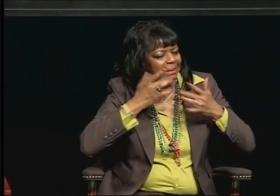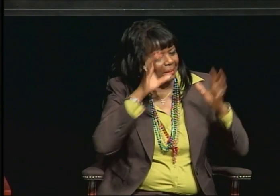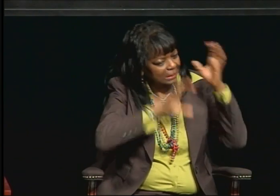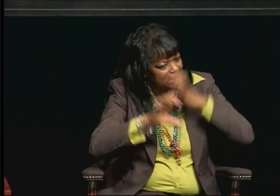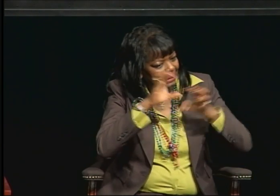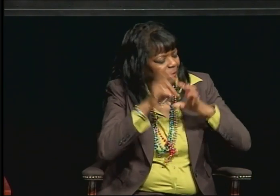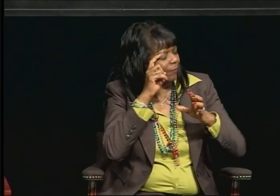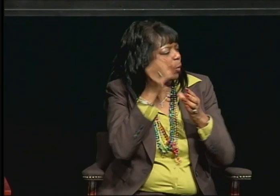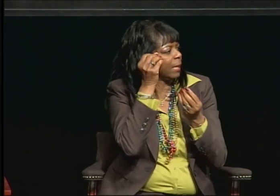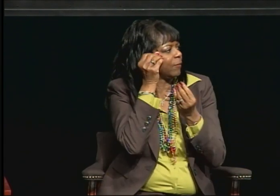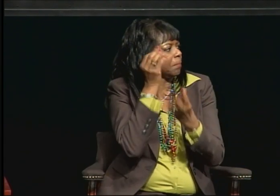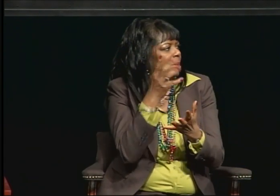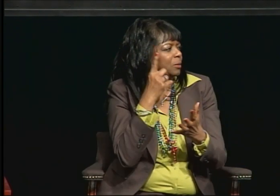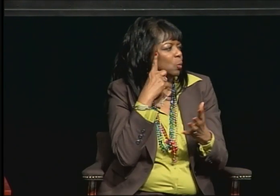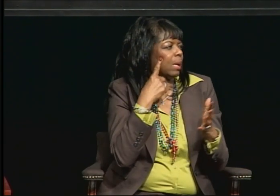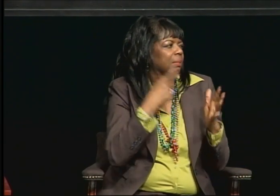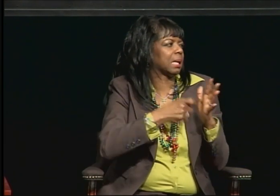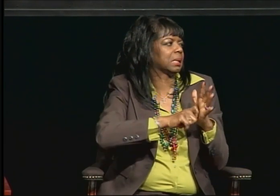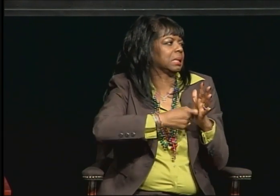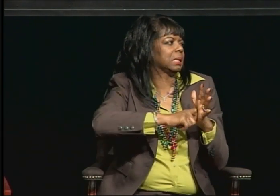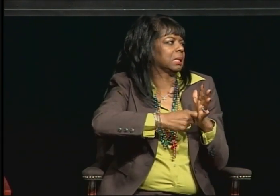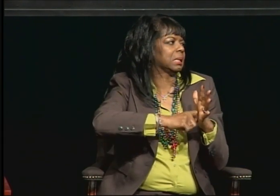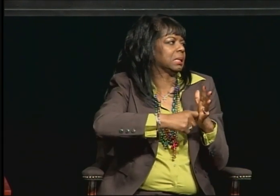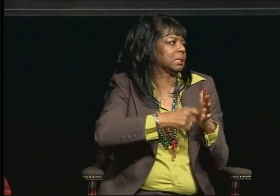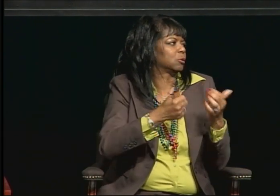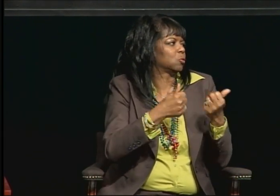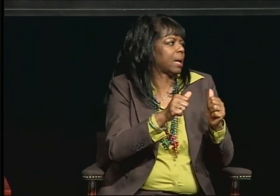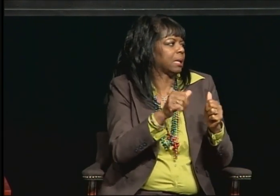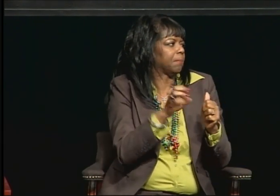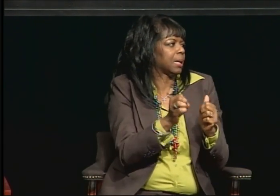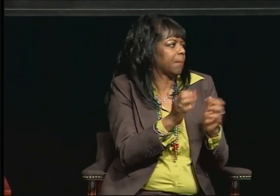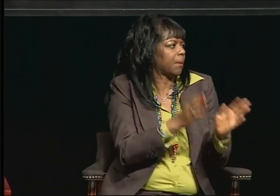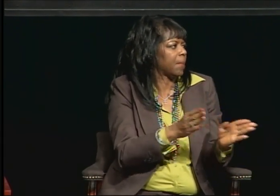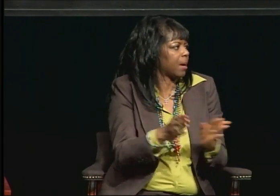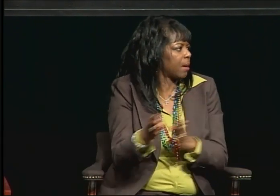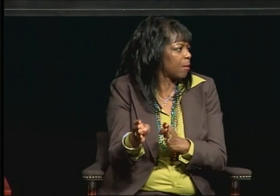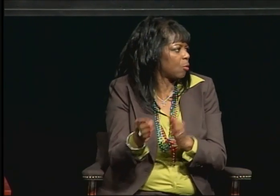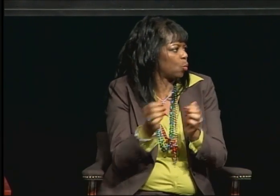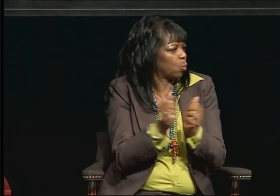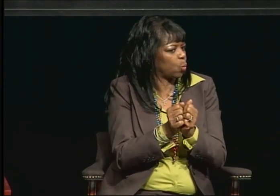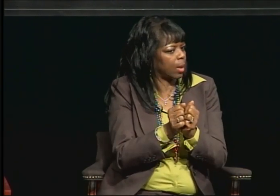So I would have liked to have had more preparation at the front end of my studies.